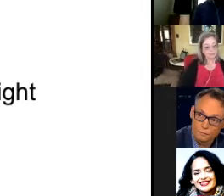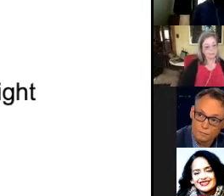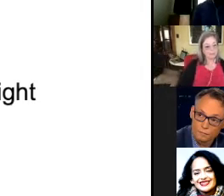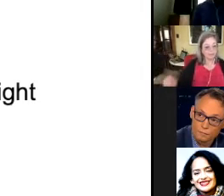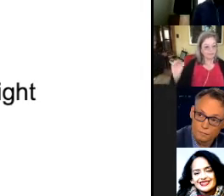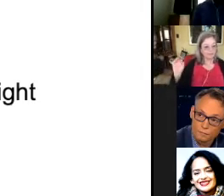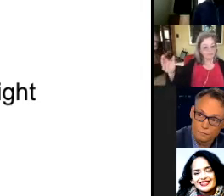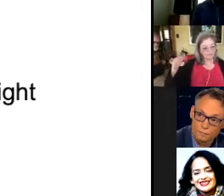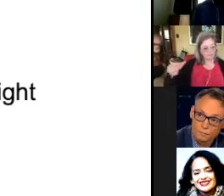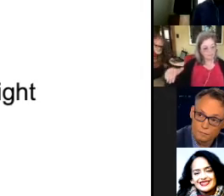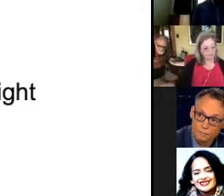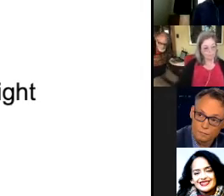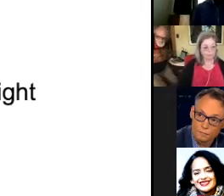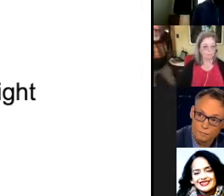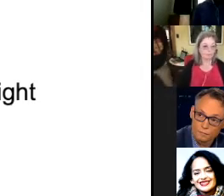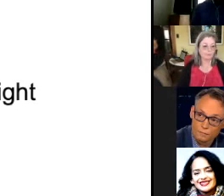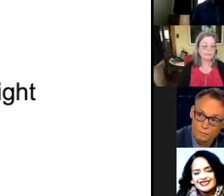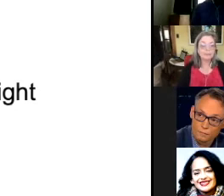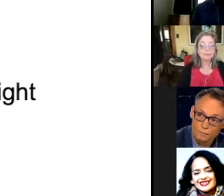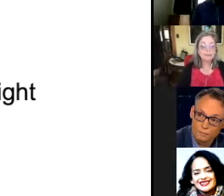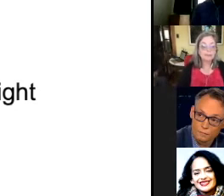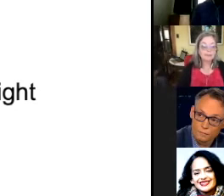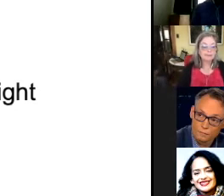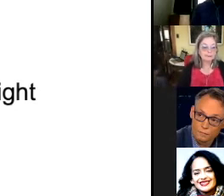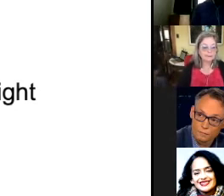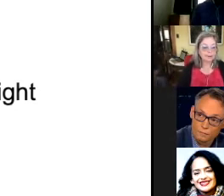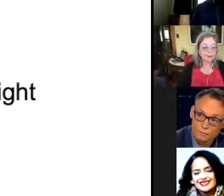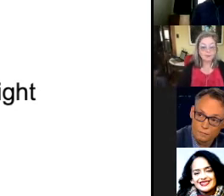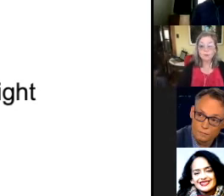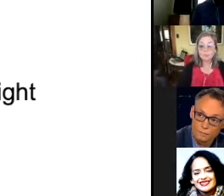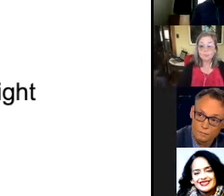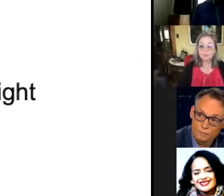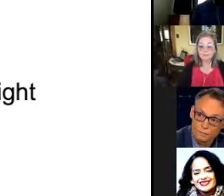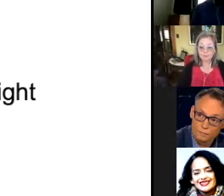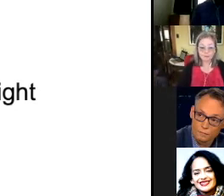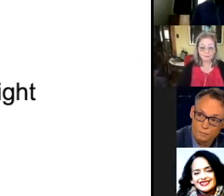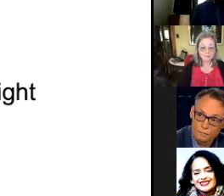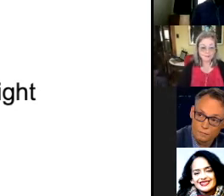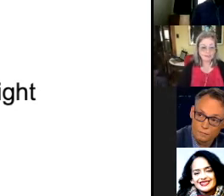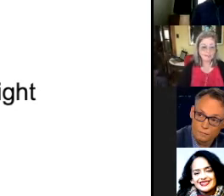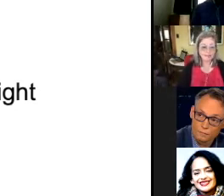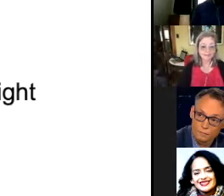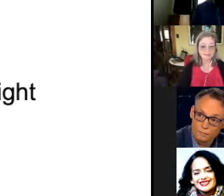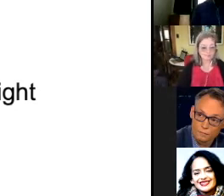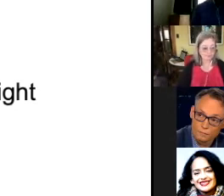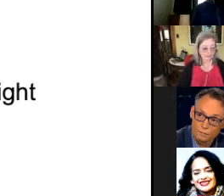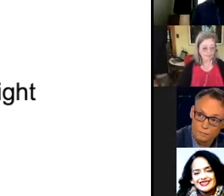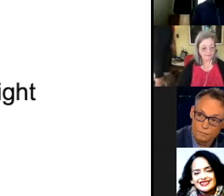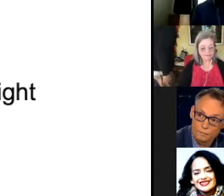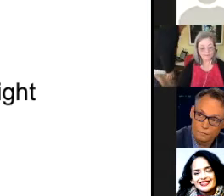in the upper right hand corner of your screen, click on the interpreter's video, and click the three dots.